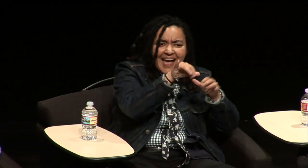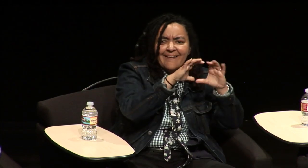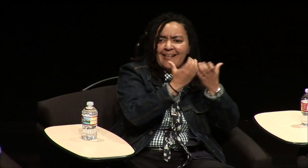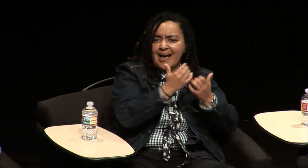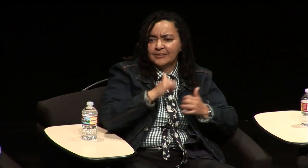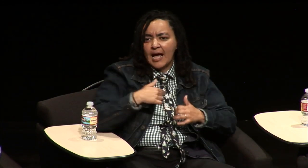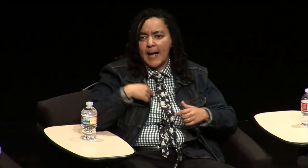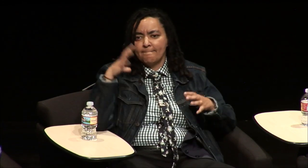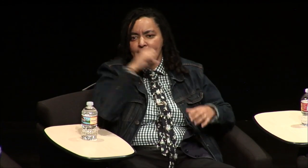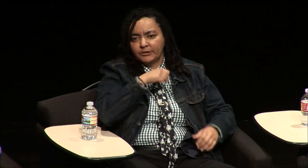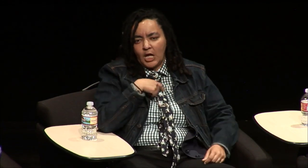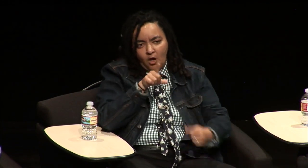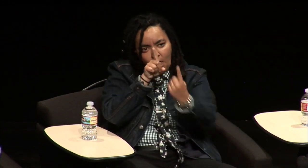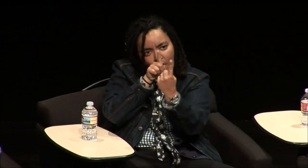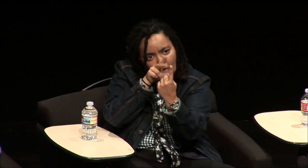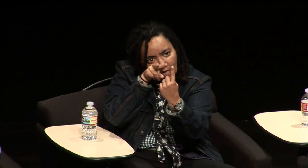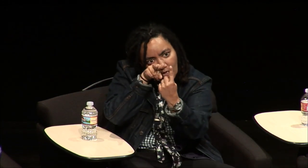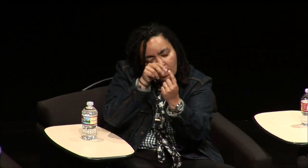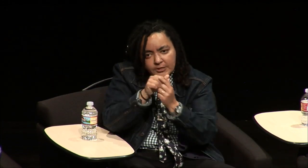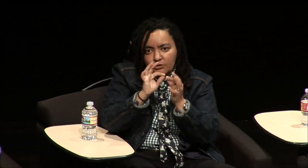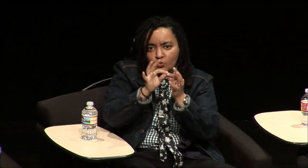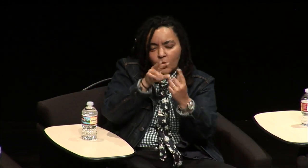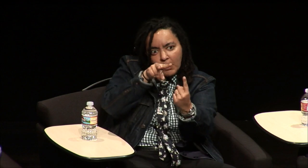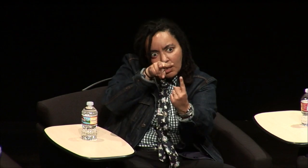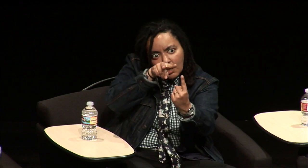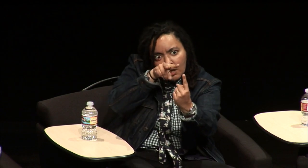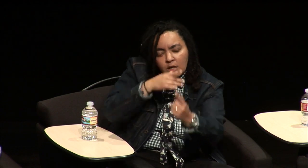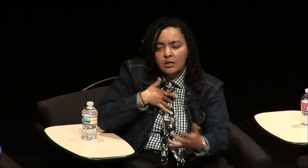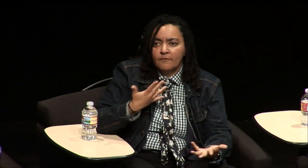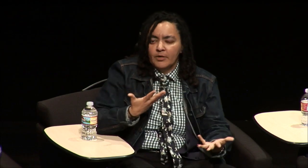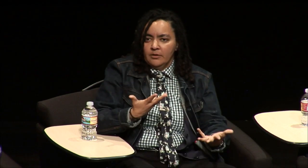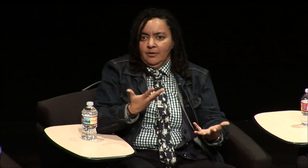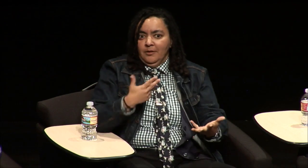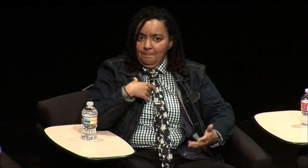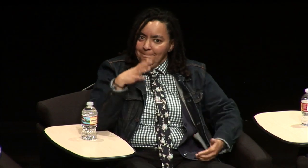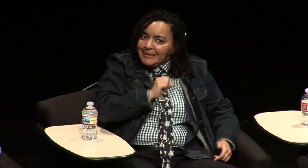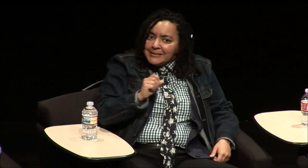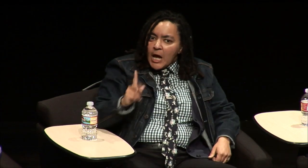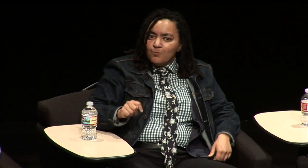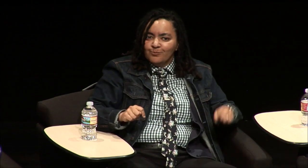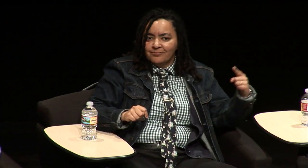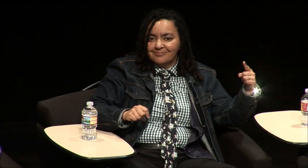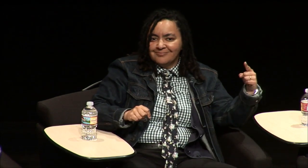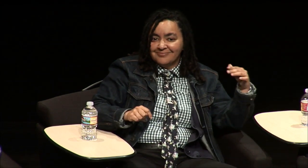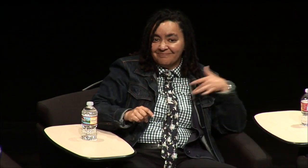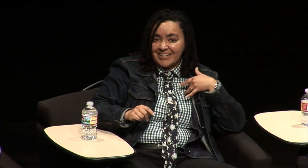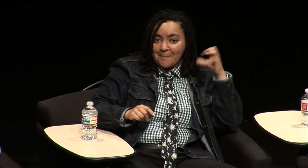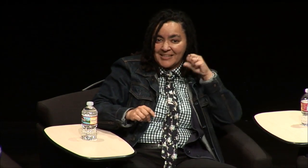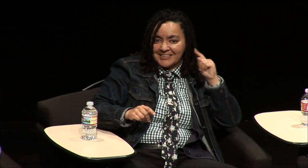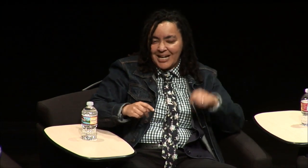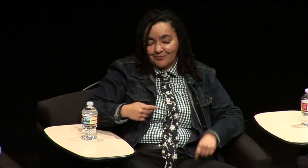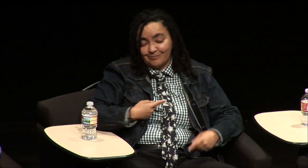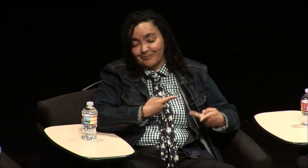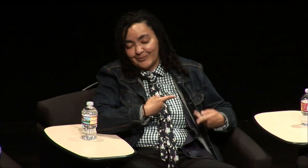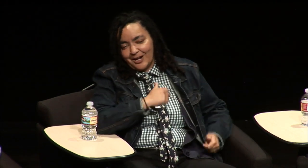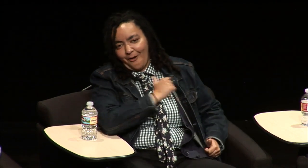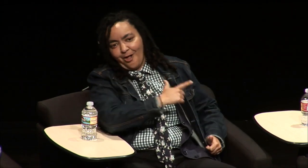amazing social interaction that I don't get I'm staring in my mainstream classroom at one interpreter missing out on all those social interactions but